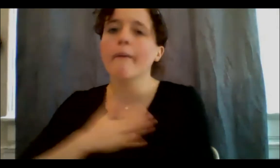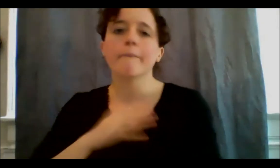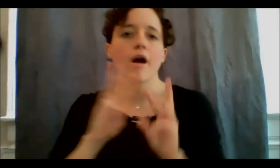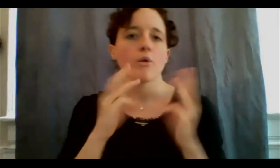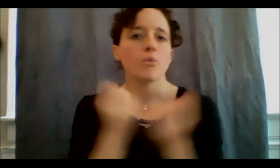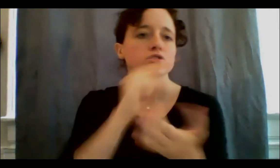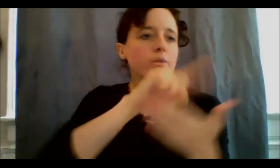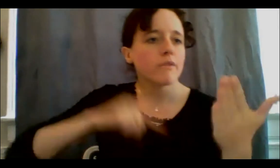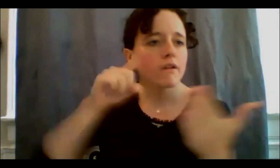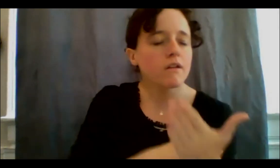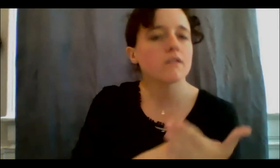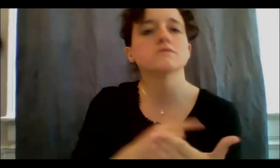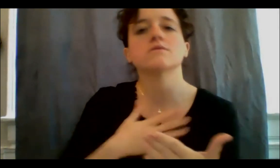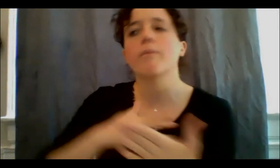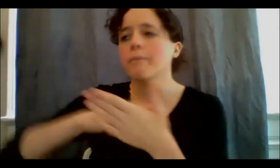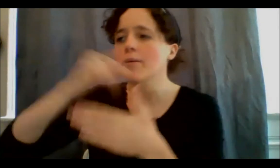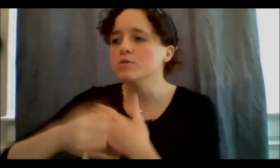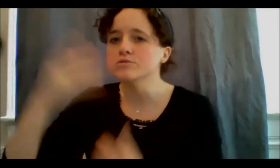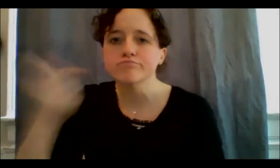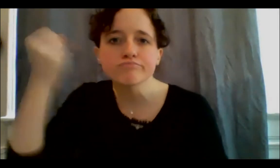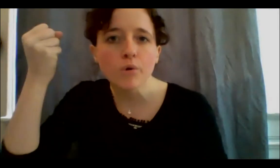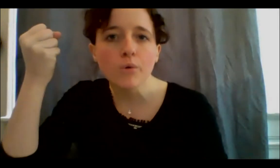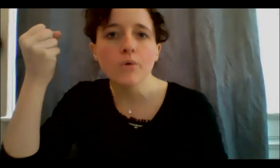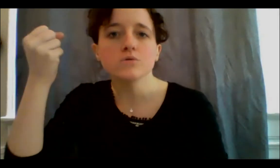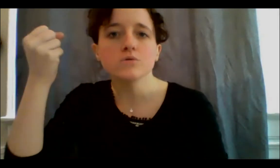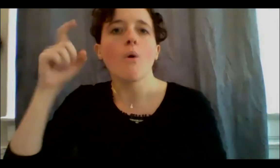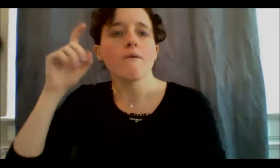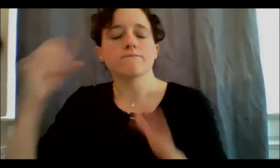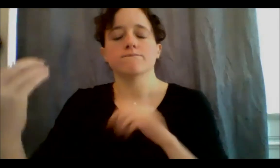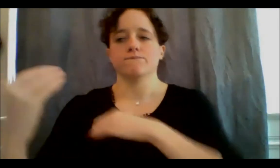the year, so I had to stop and kind of re-evaluate, and that is one of the